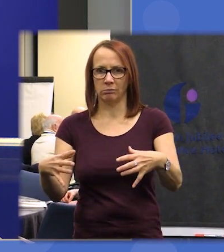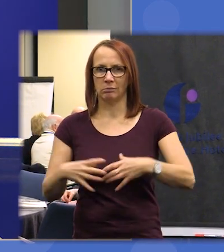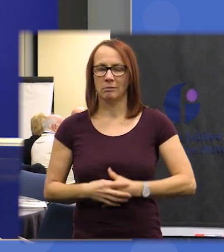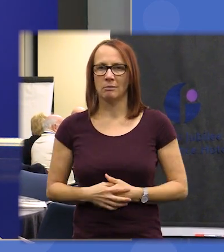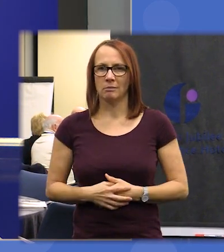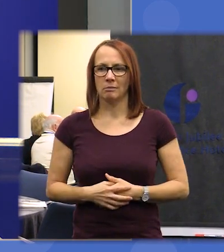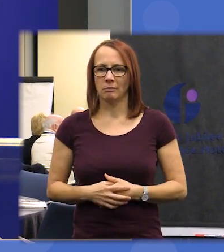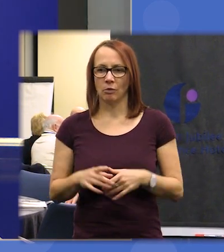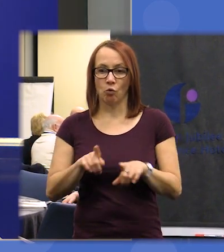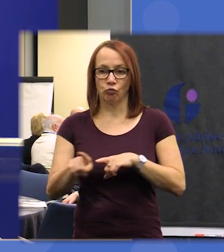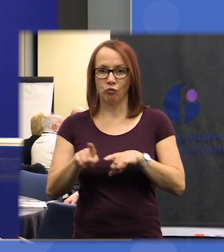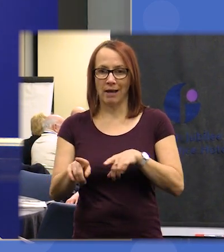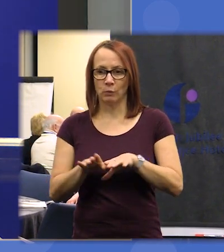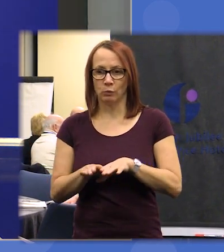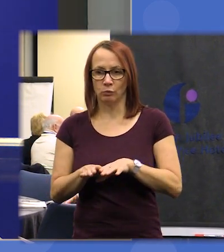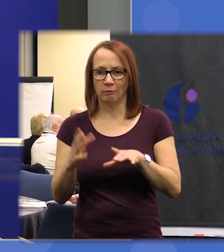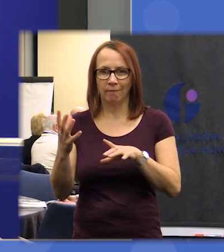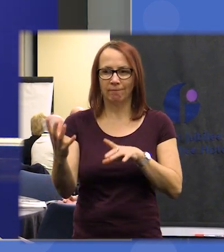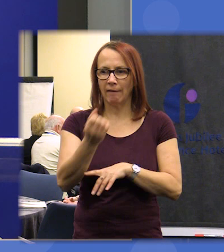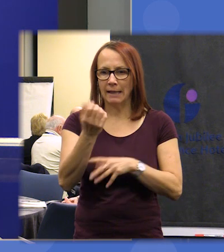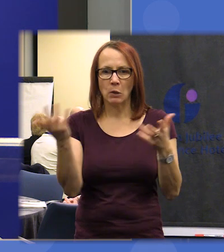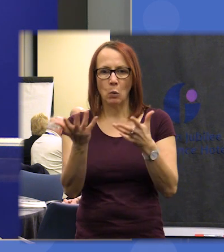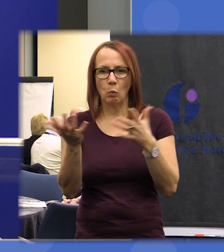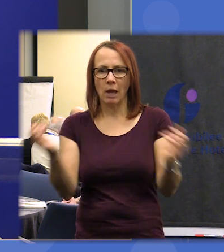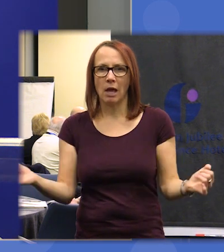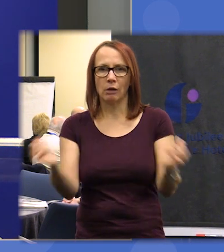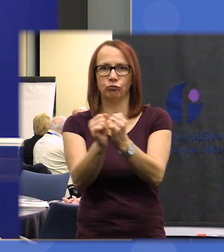most common ground and across the assembly so you've got to demonstrate